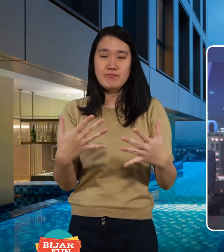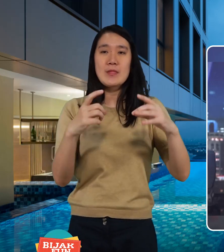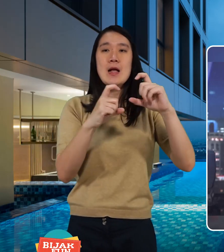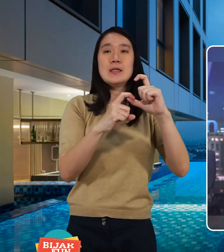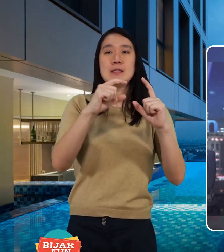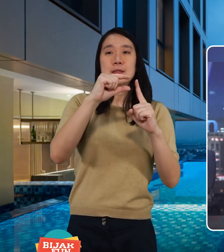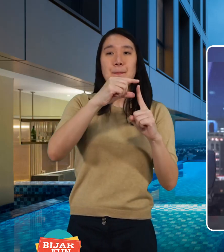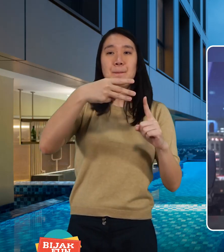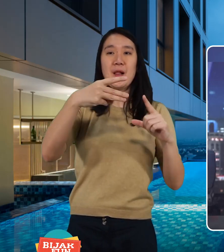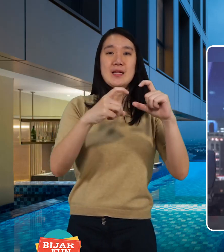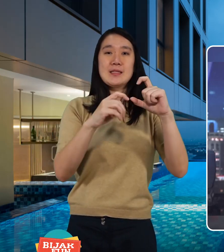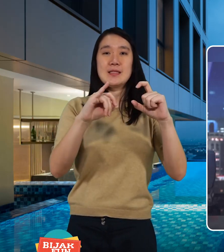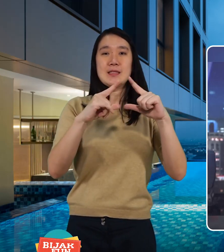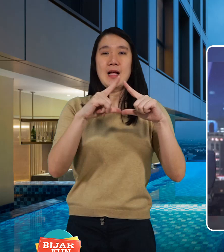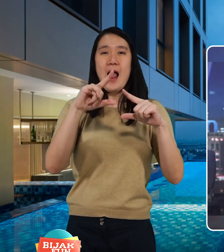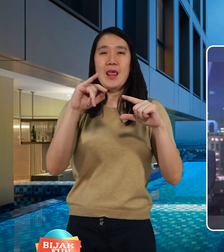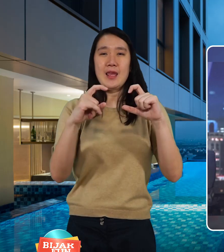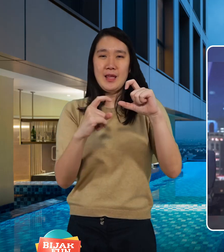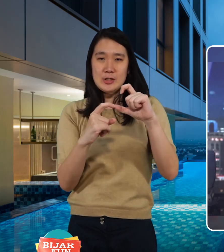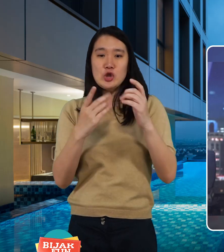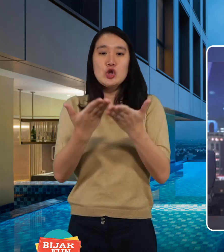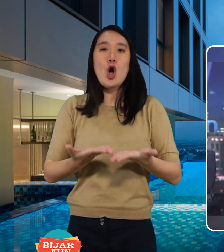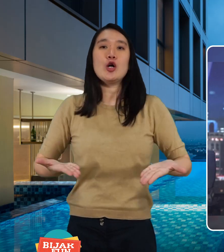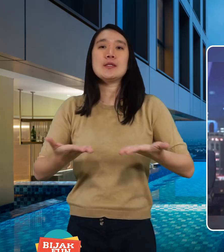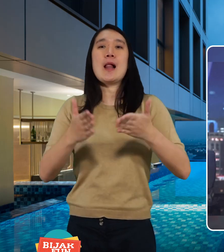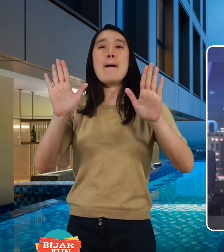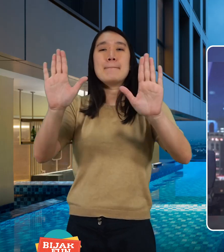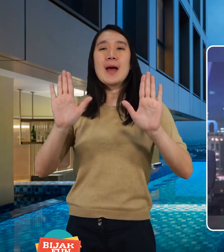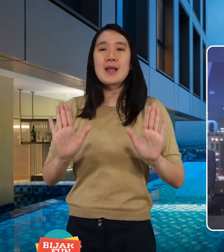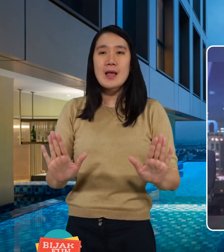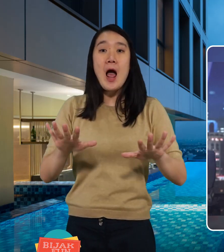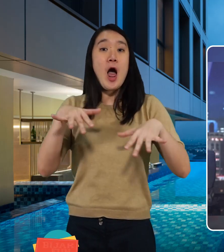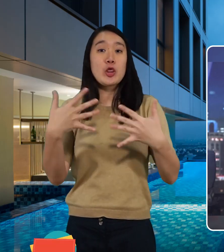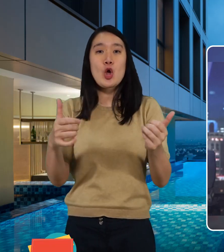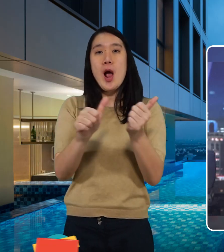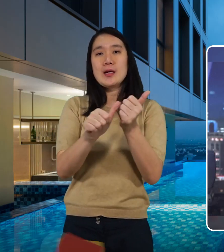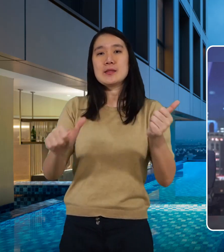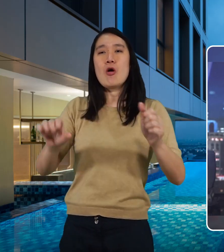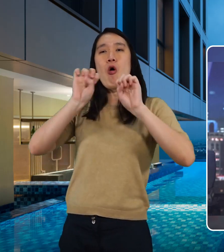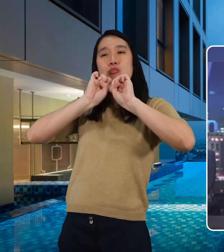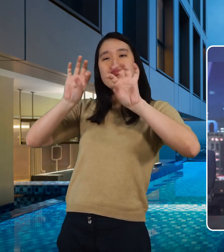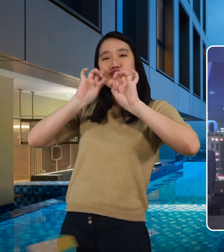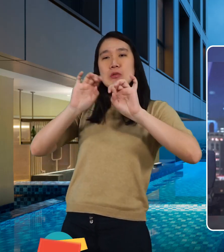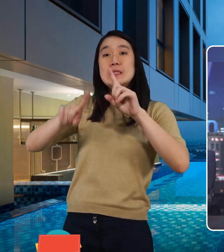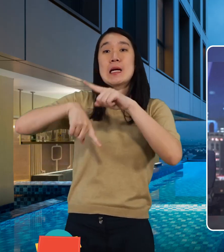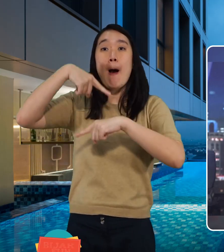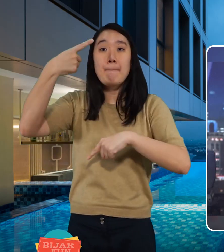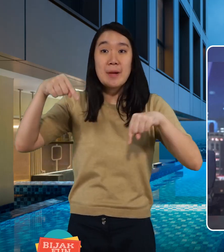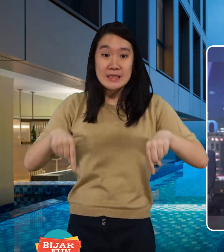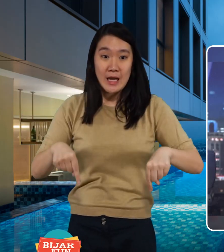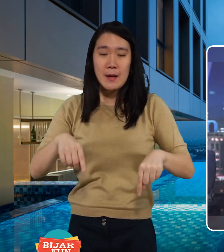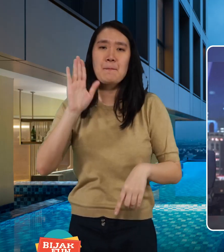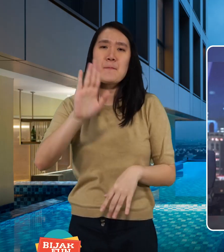to serving as a Social Media Specialist or public relations assistant until now